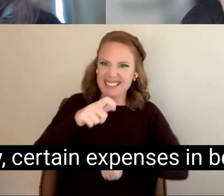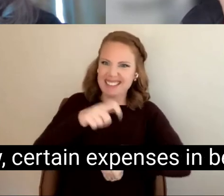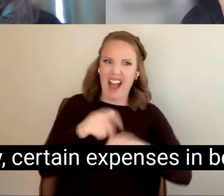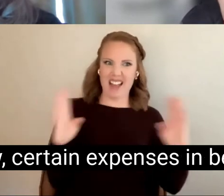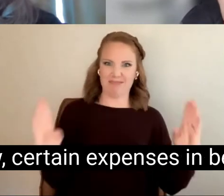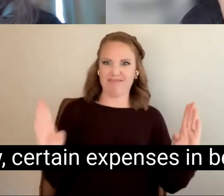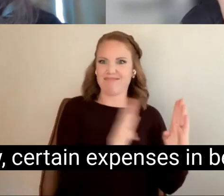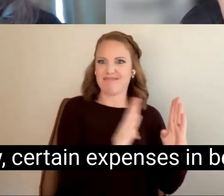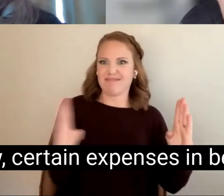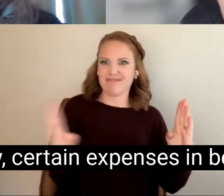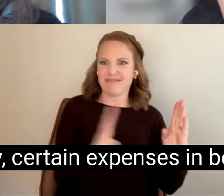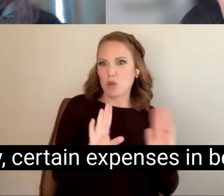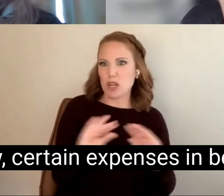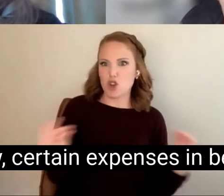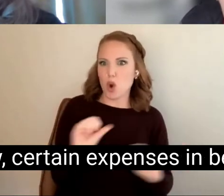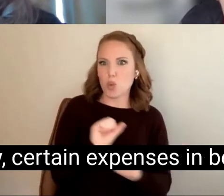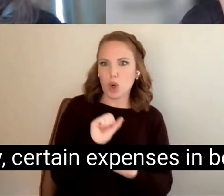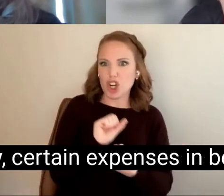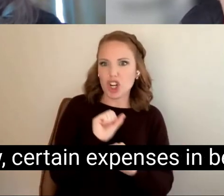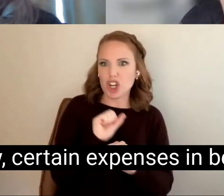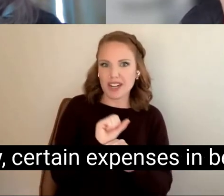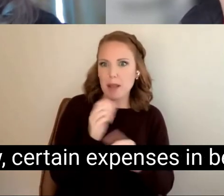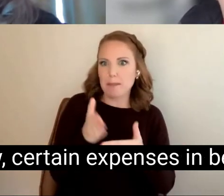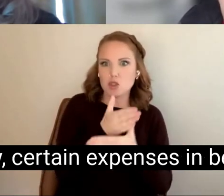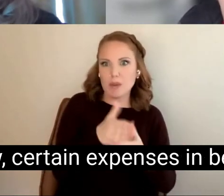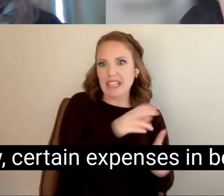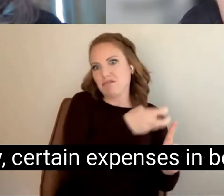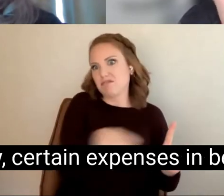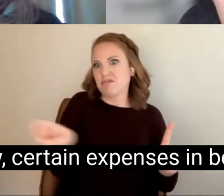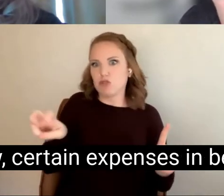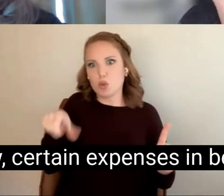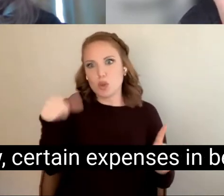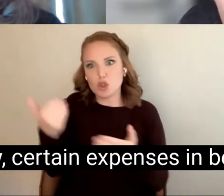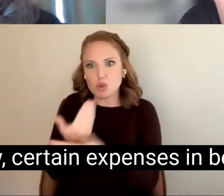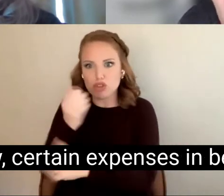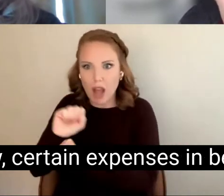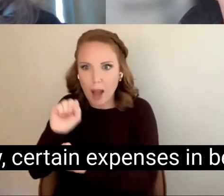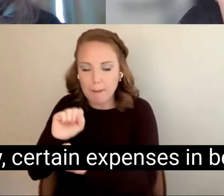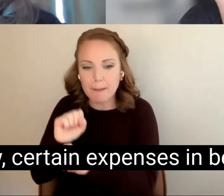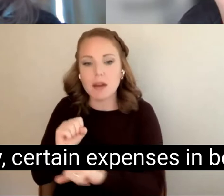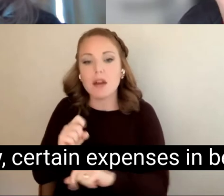like, you know, certain expenses in between jobs.